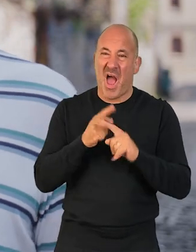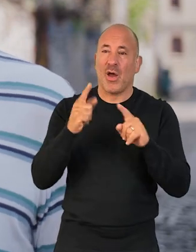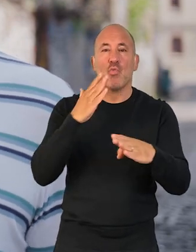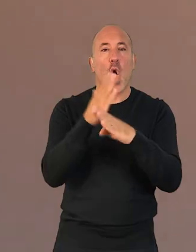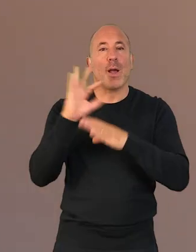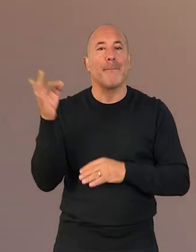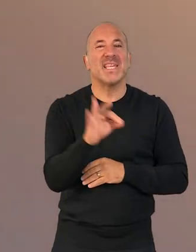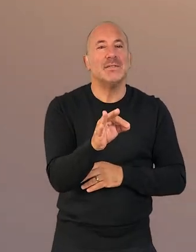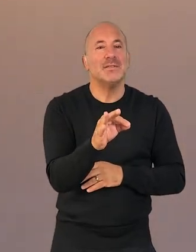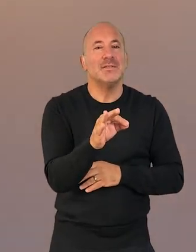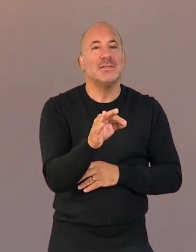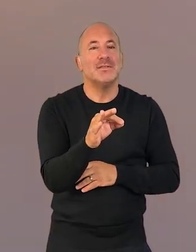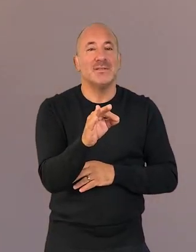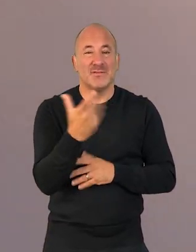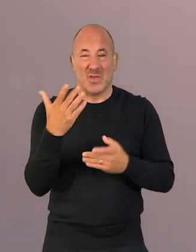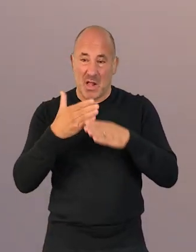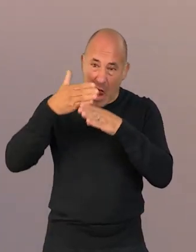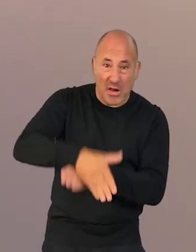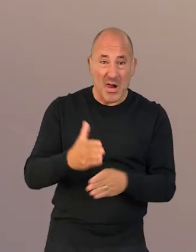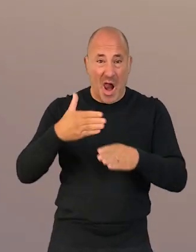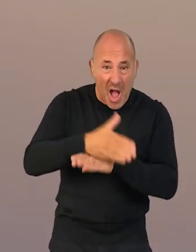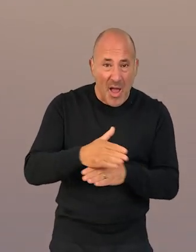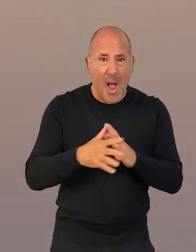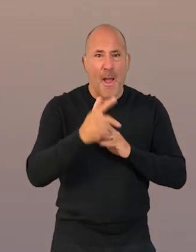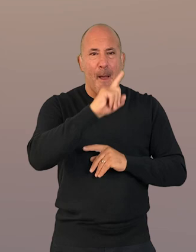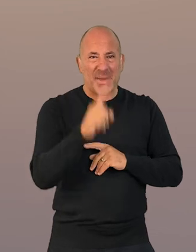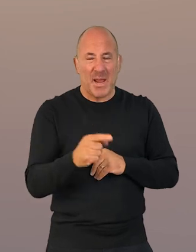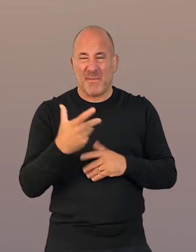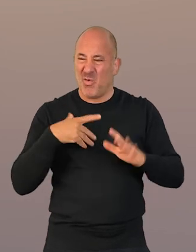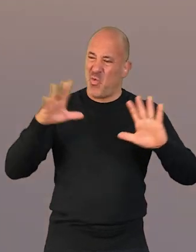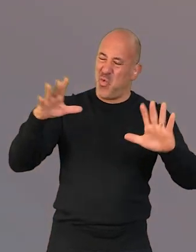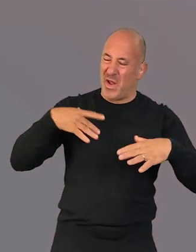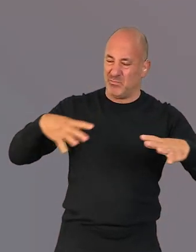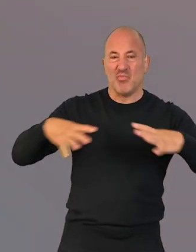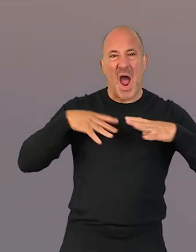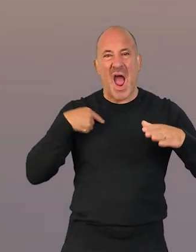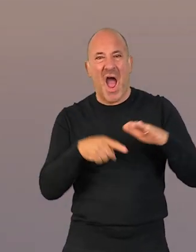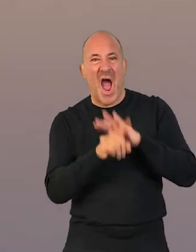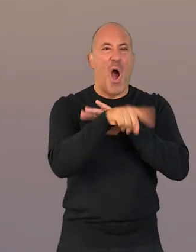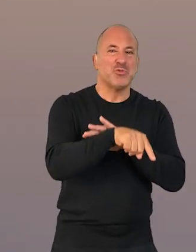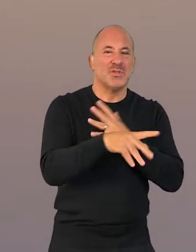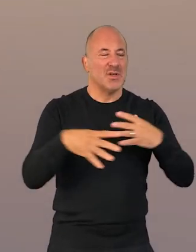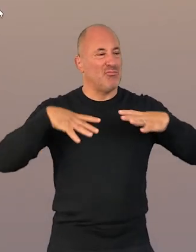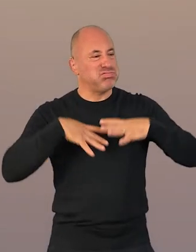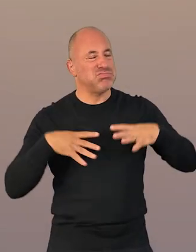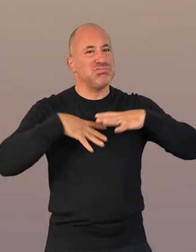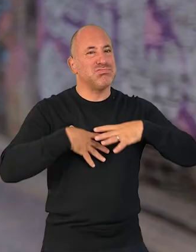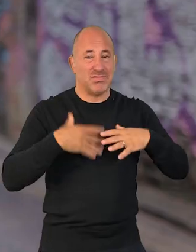So they're worker bees really, and it's all about overwork and the need for people to get out and have a break and go let their hair down.